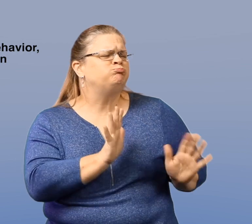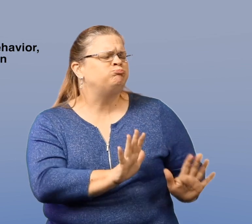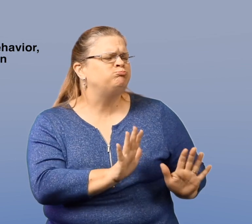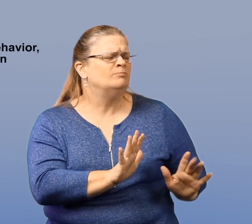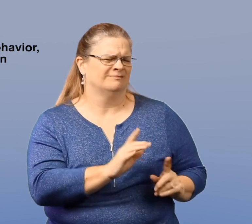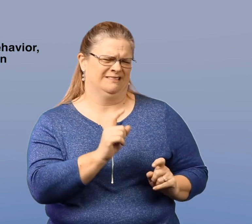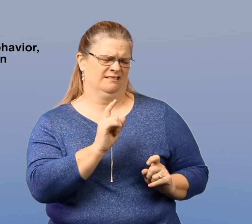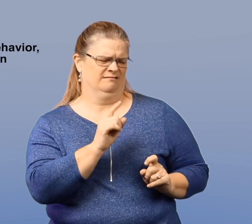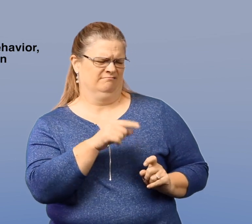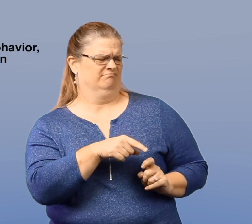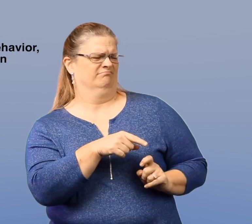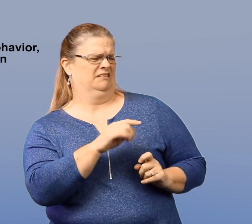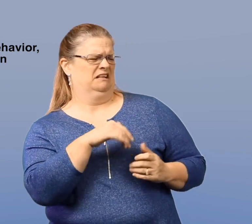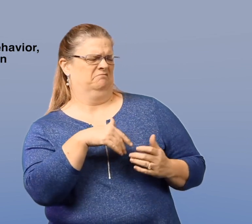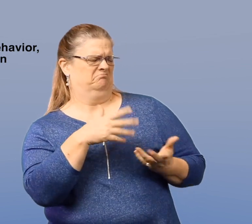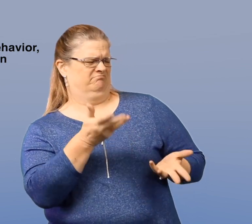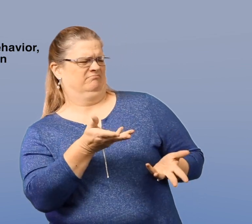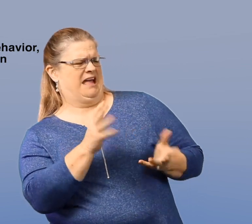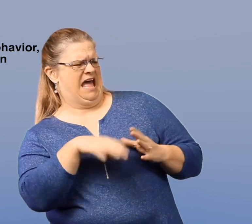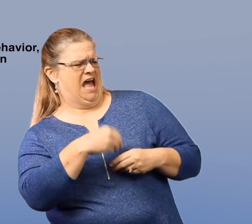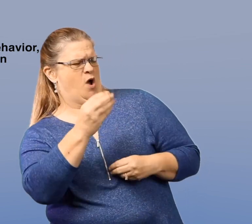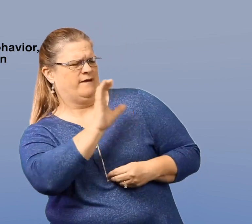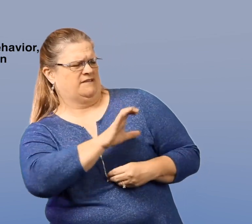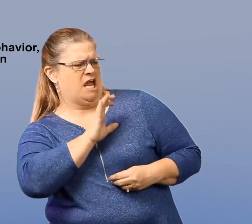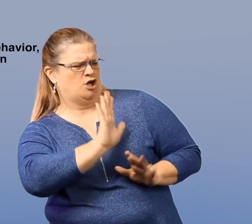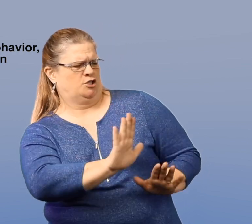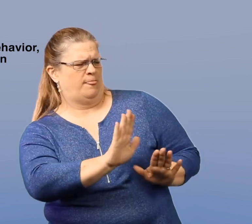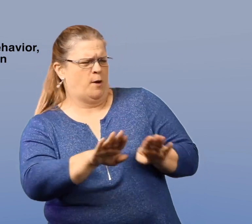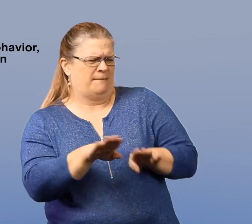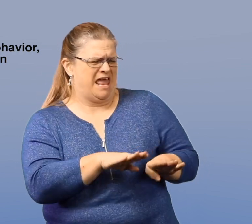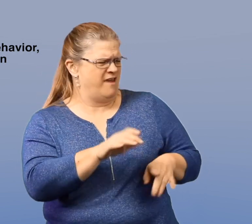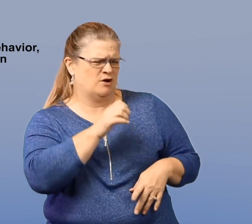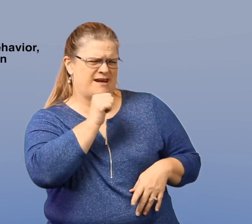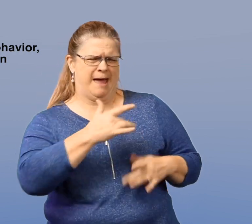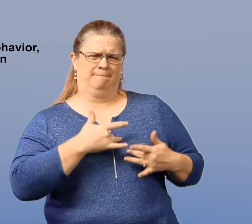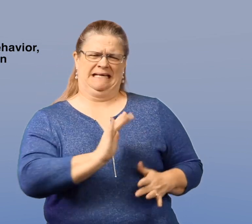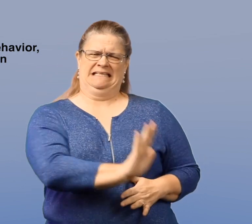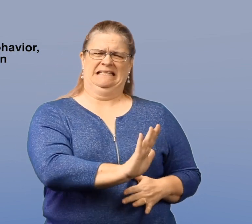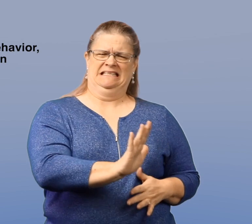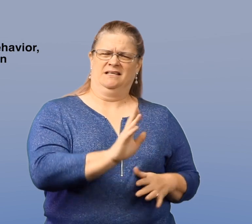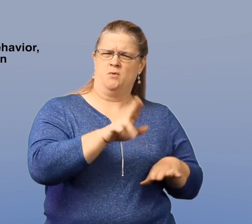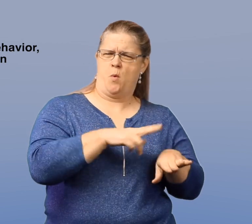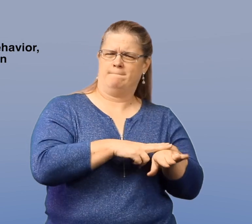When you see a child acting out of character or non-typical behavior,